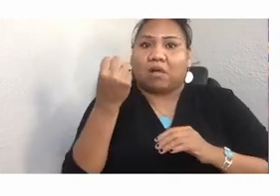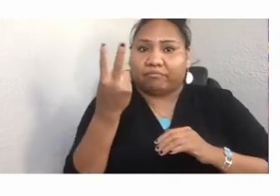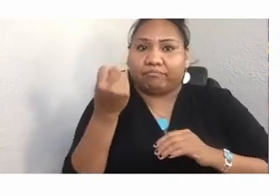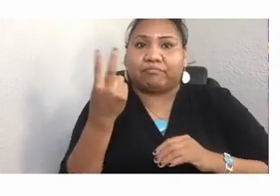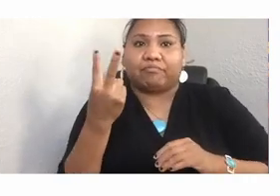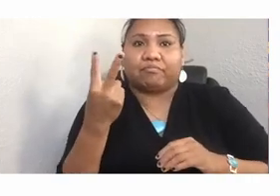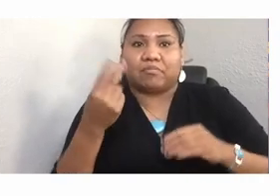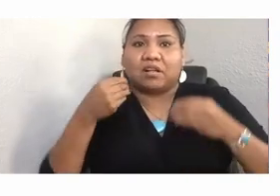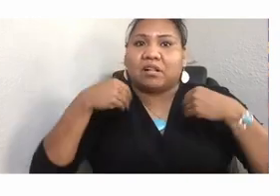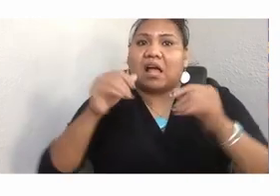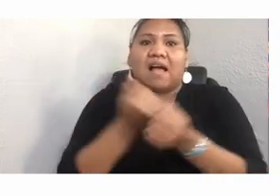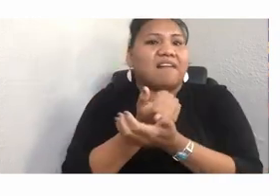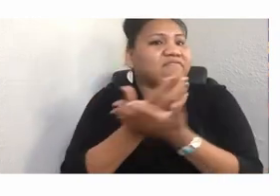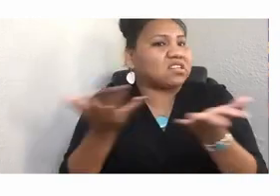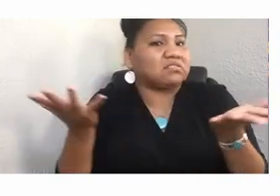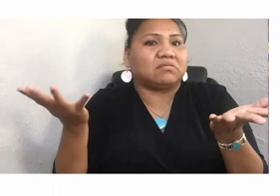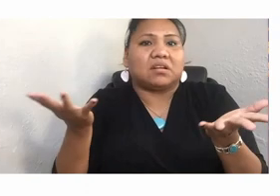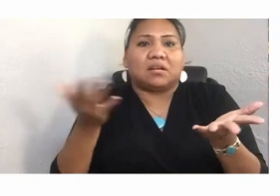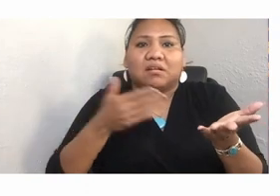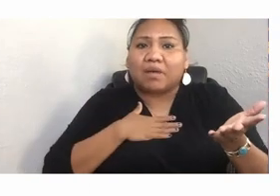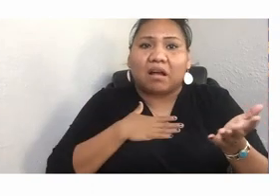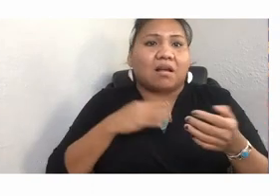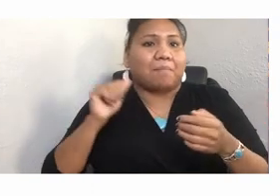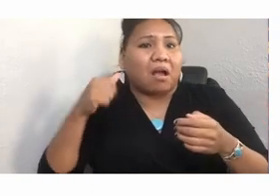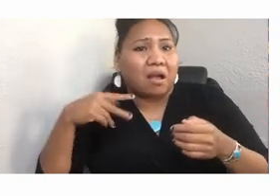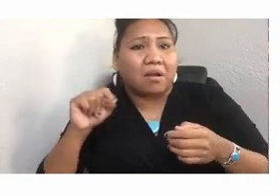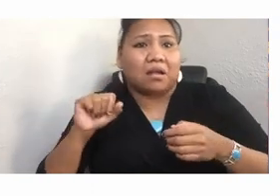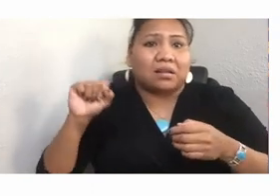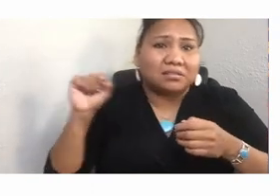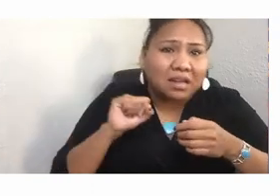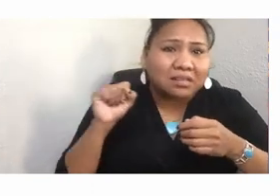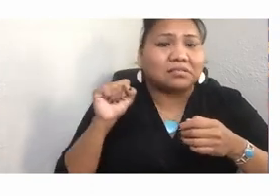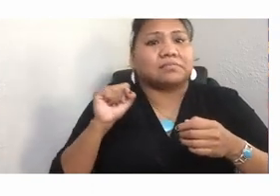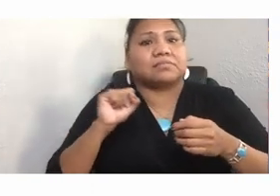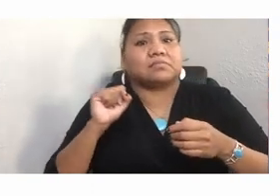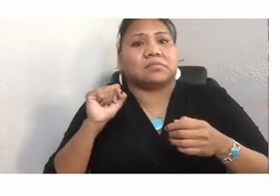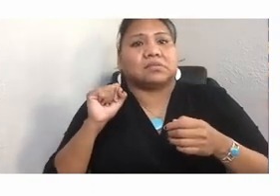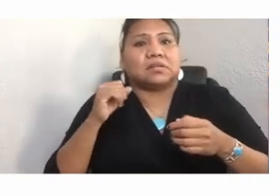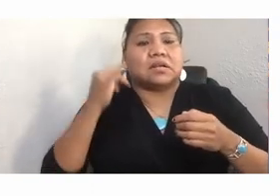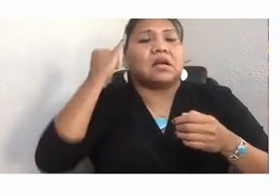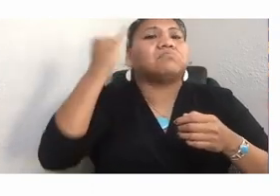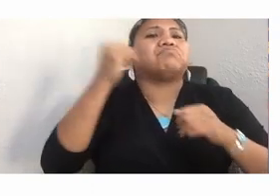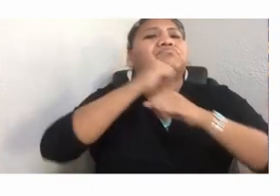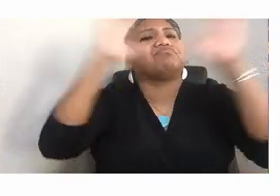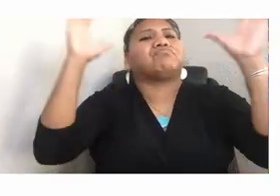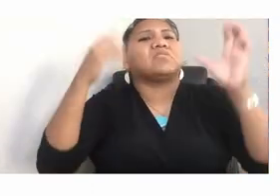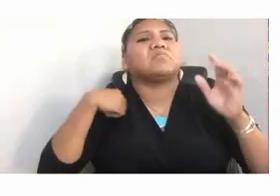with this great big idea that we might be able to change the way we see Native America.